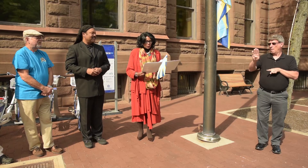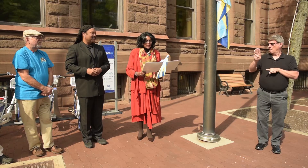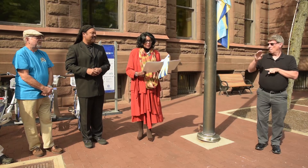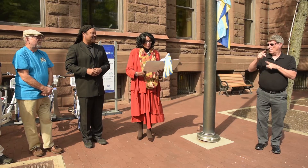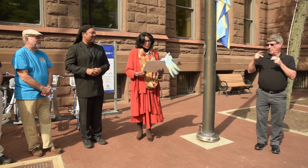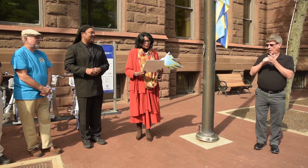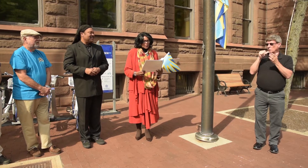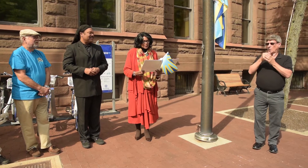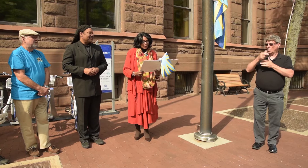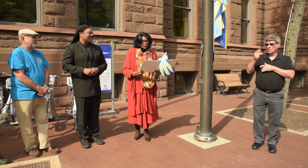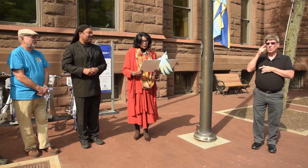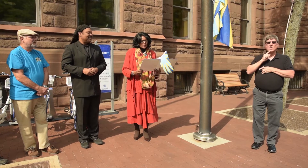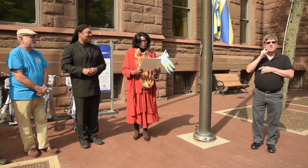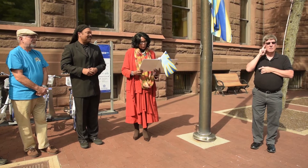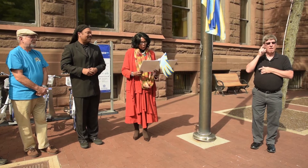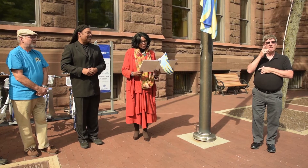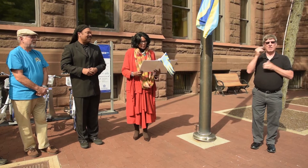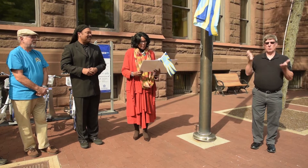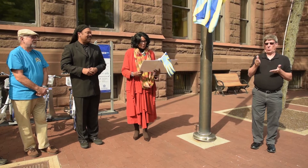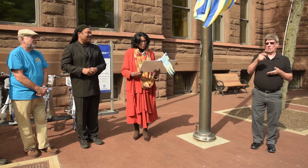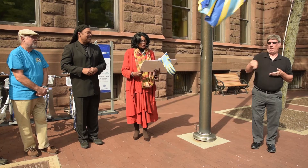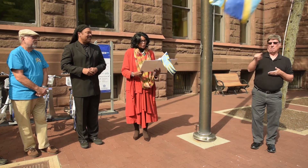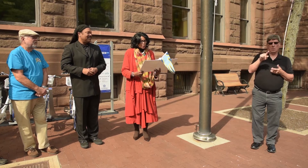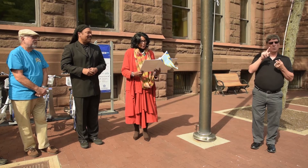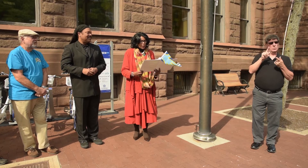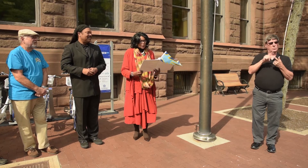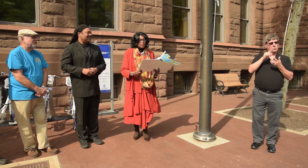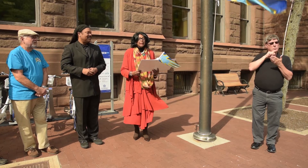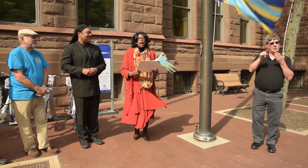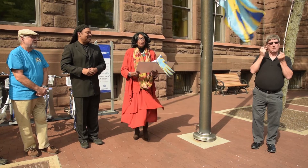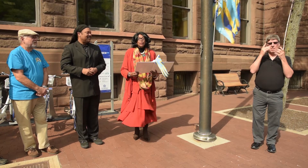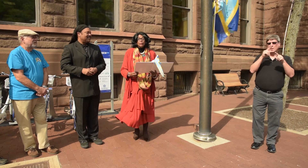resources for the deaf to encourage them to check out the many opportunities